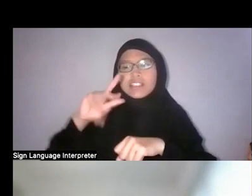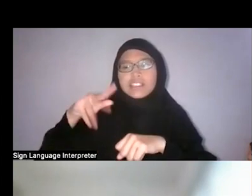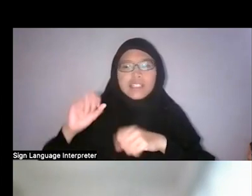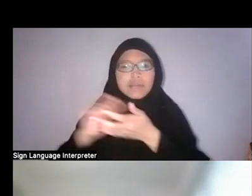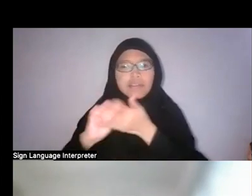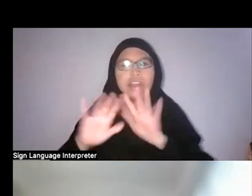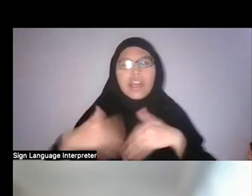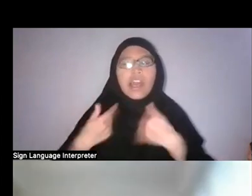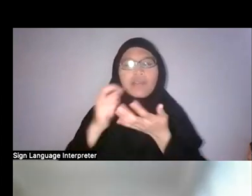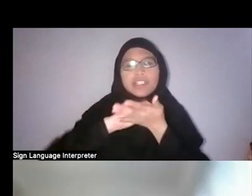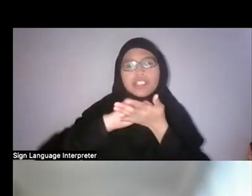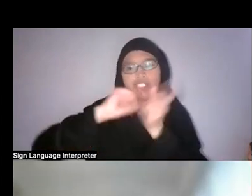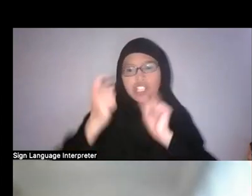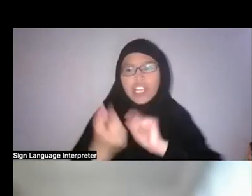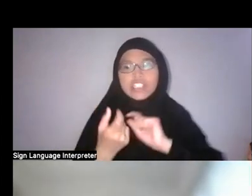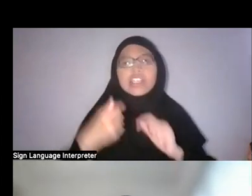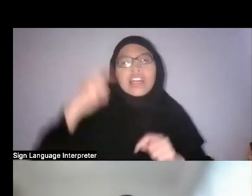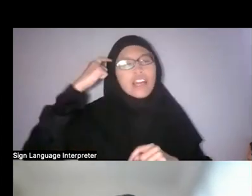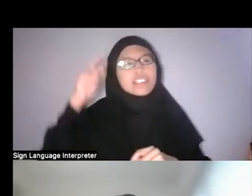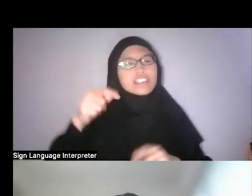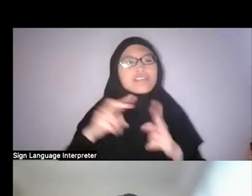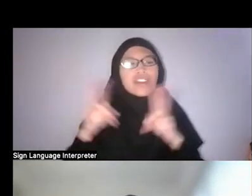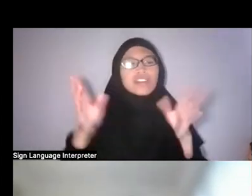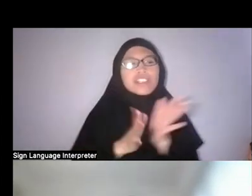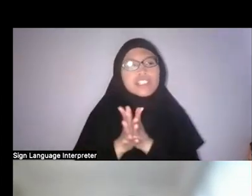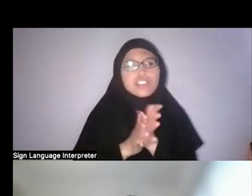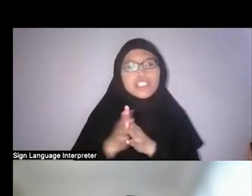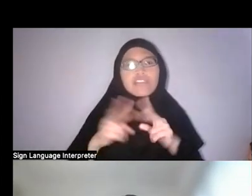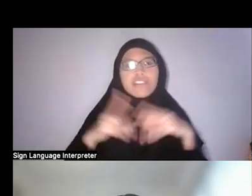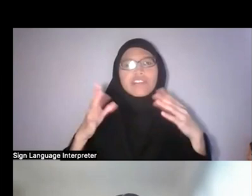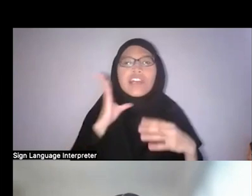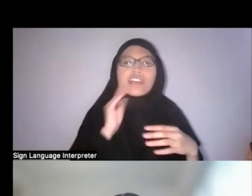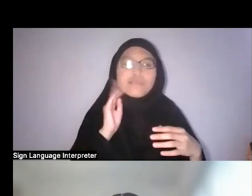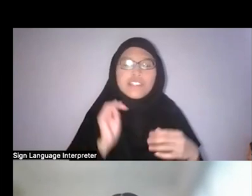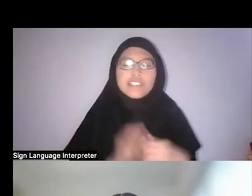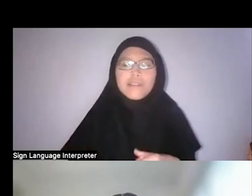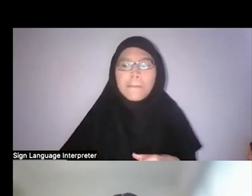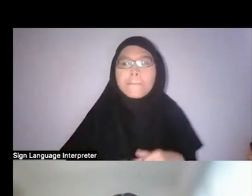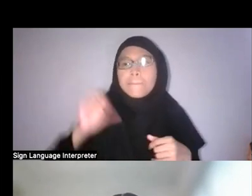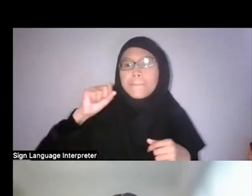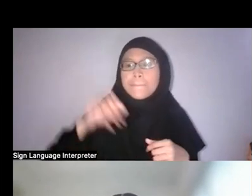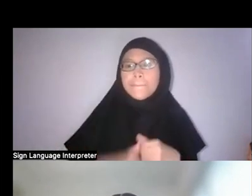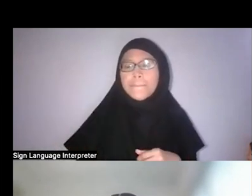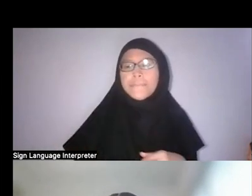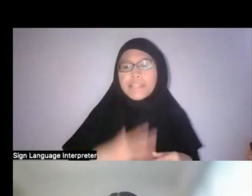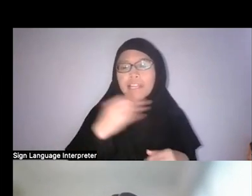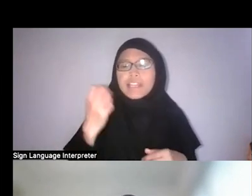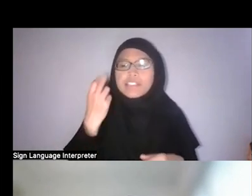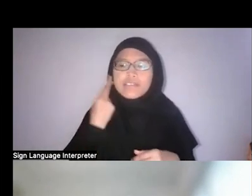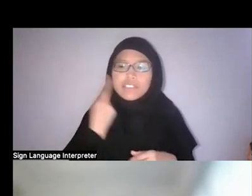I think that’s very interesting and very experiential as well. Faris: And the resources are out there, right.